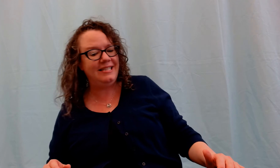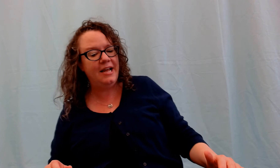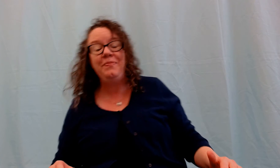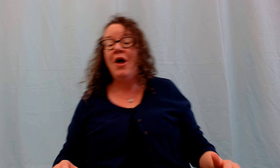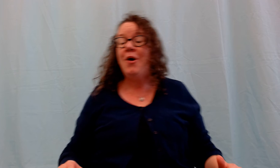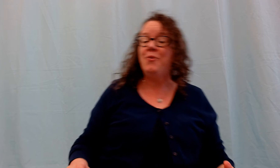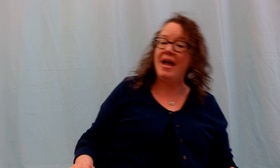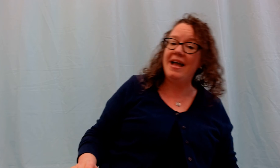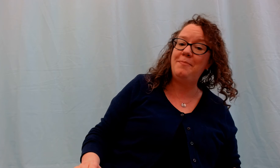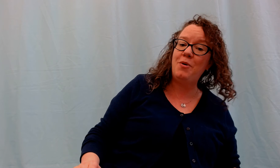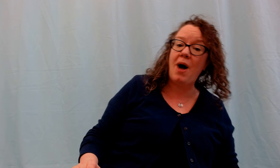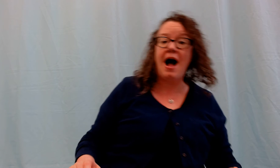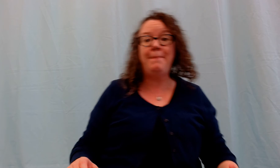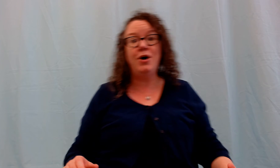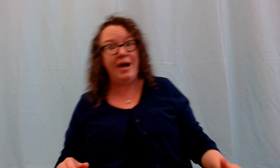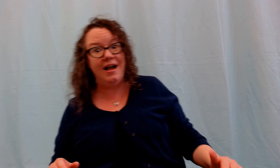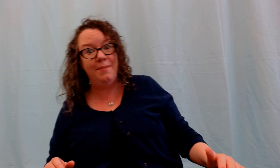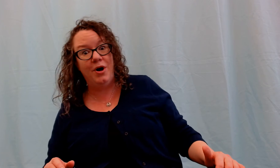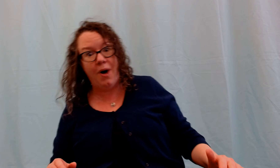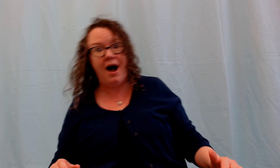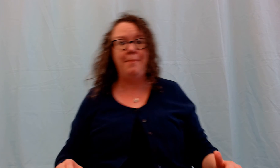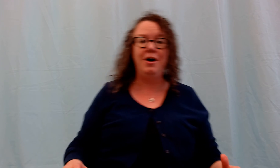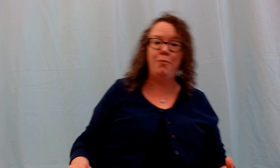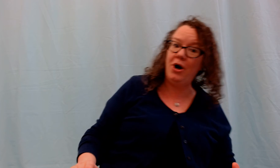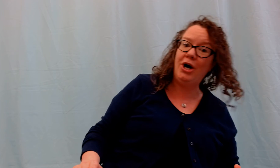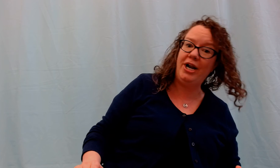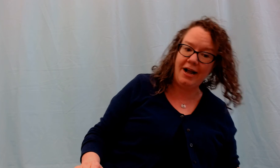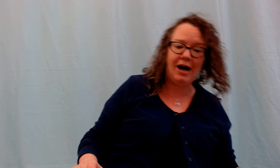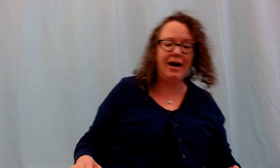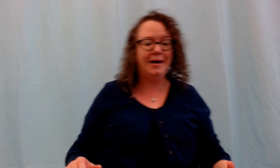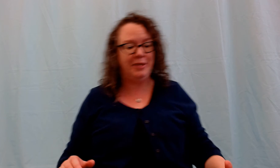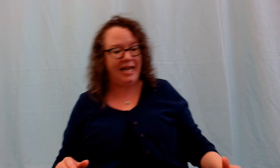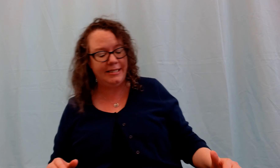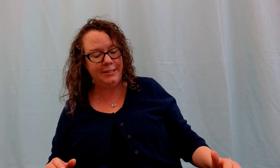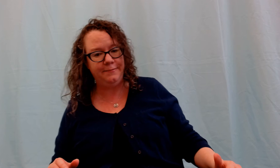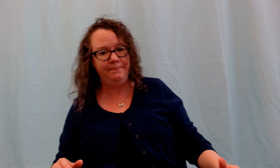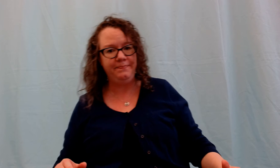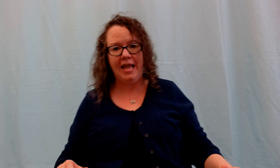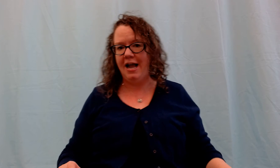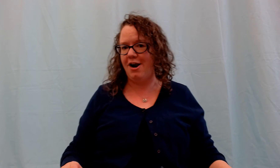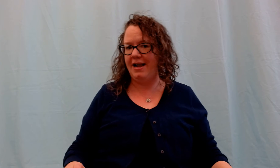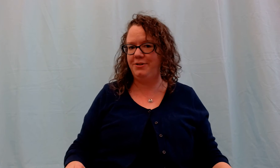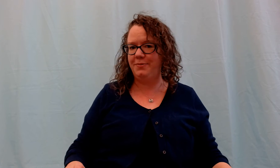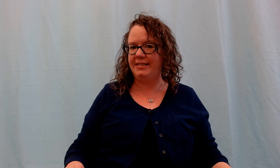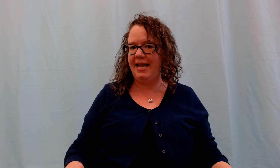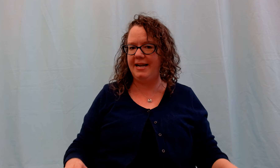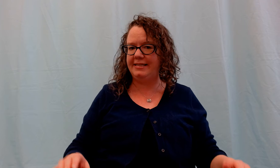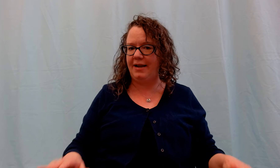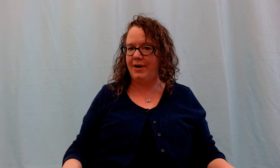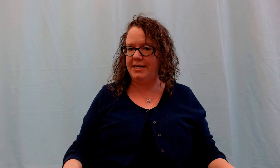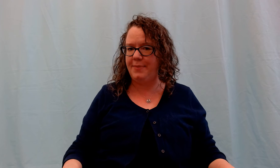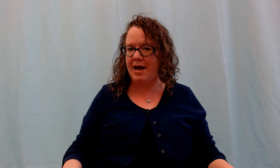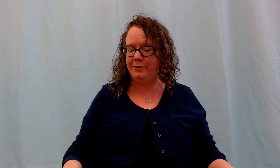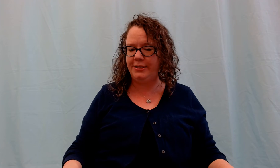#Wibble, wobble. Wibble, wobble. Putting# #on a plate.# Our next one is candies. Get ready to bounce!